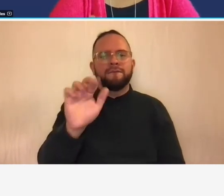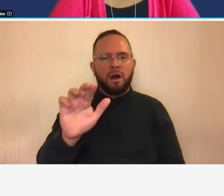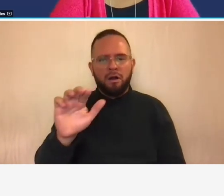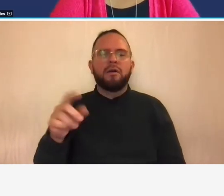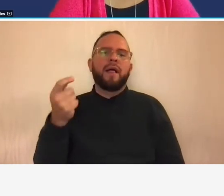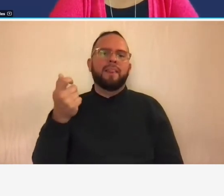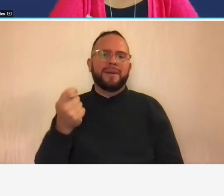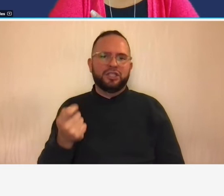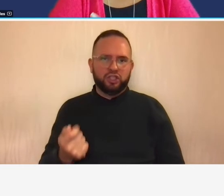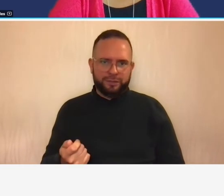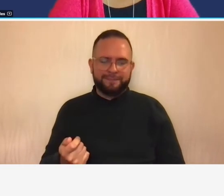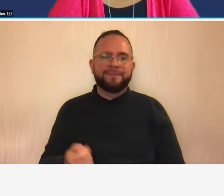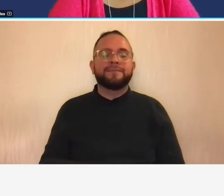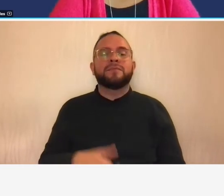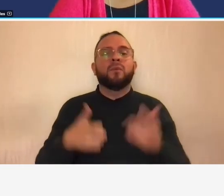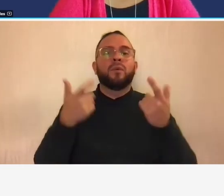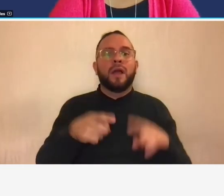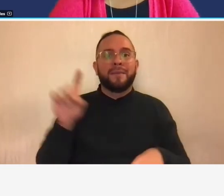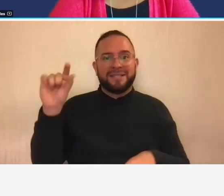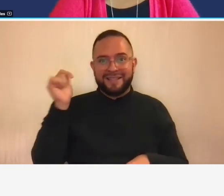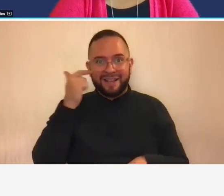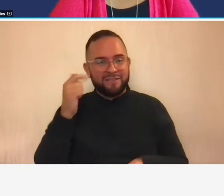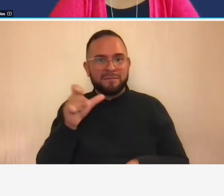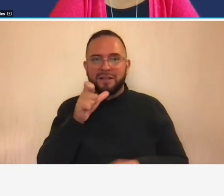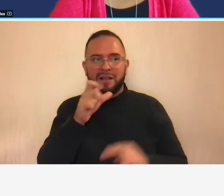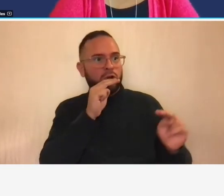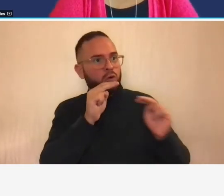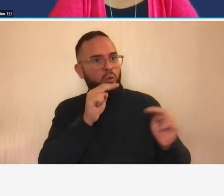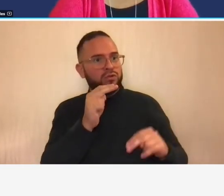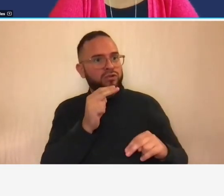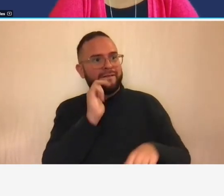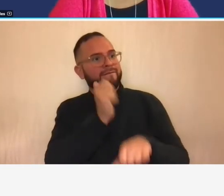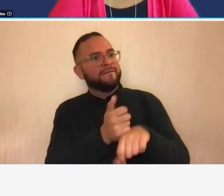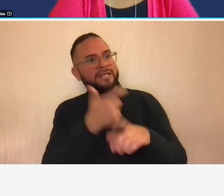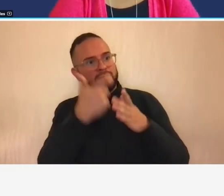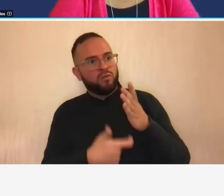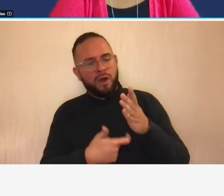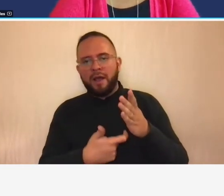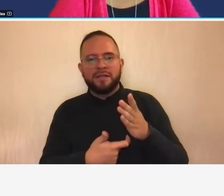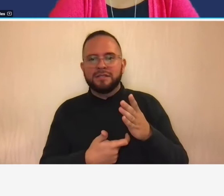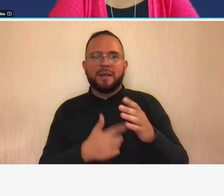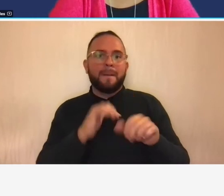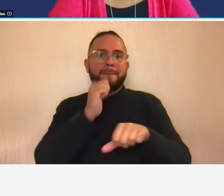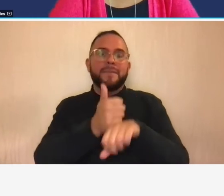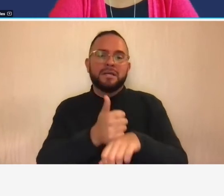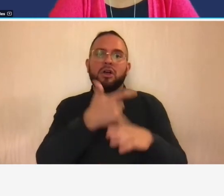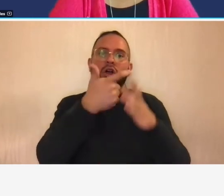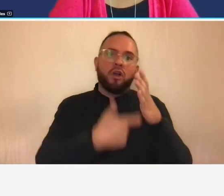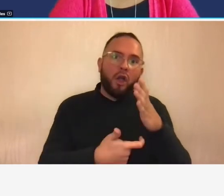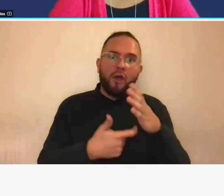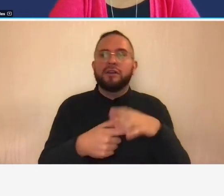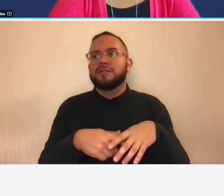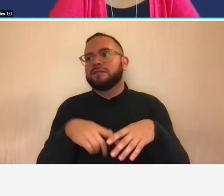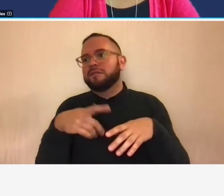knowingly negotiate a fixed price contract based on cost or pricing data including any unallowable